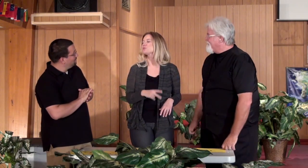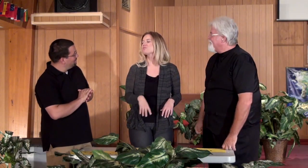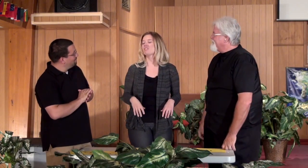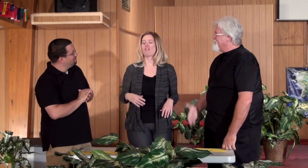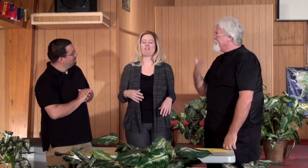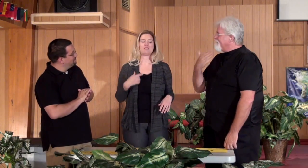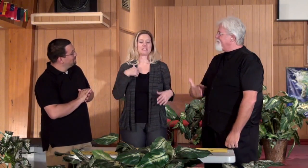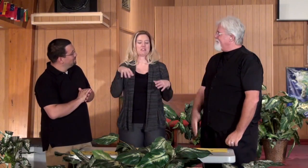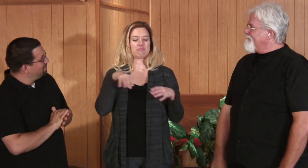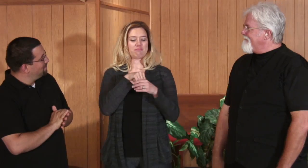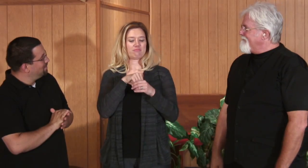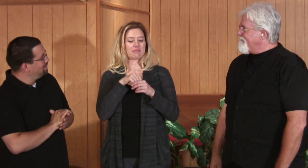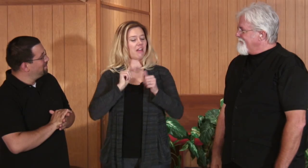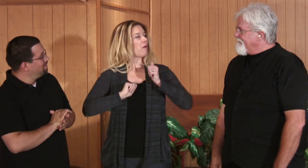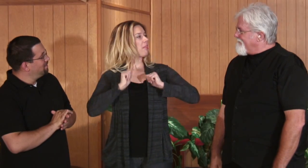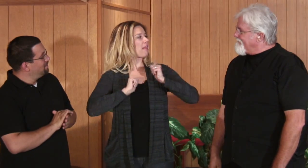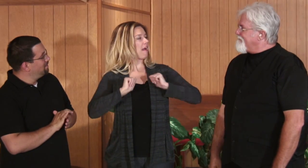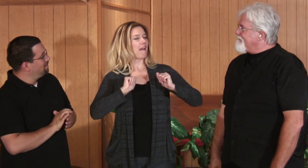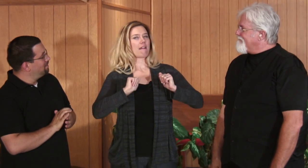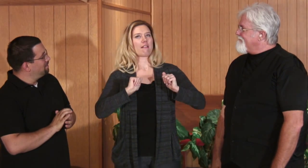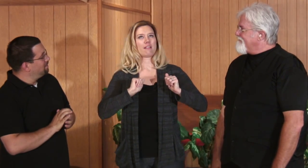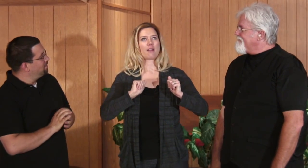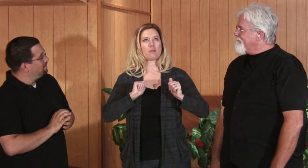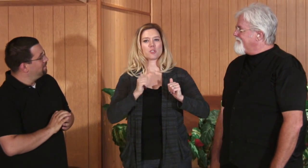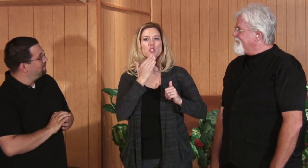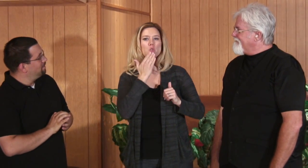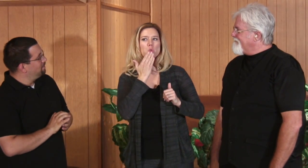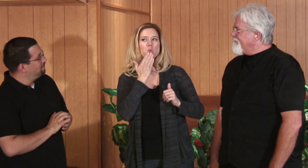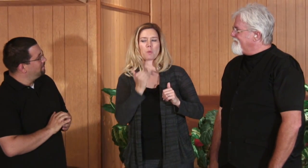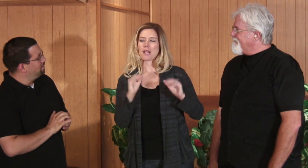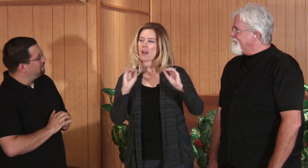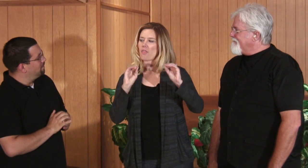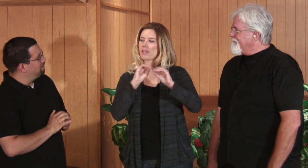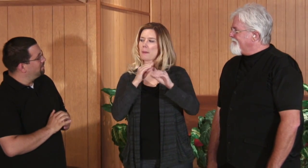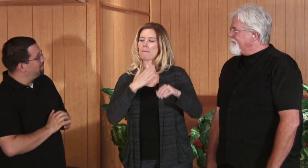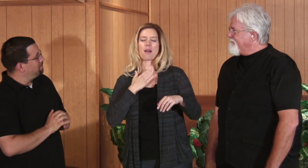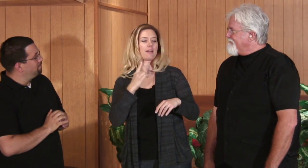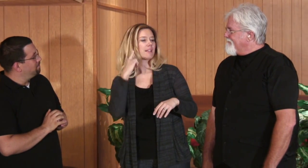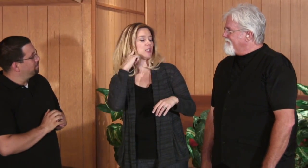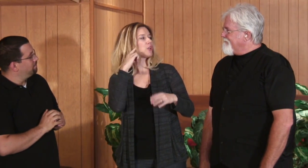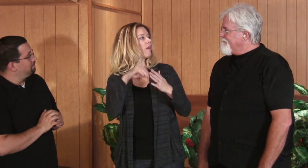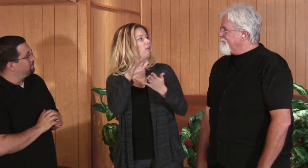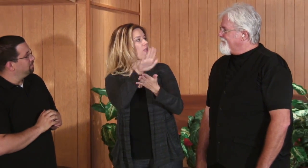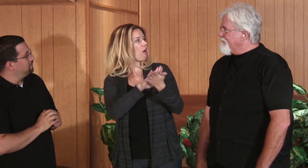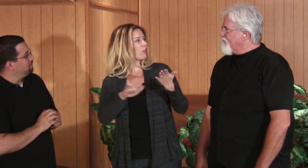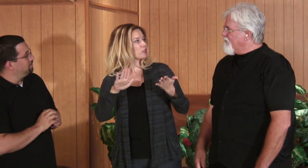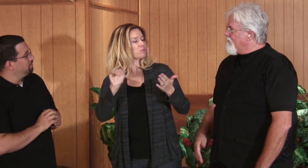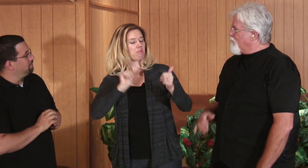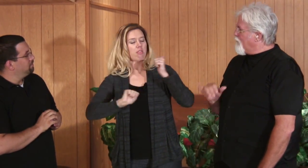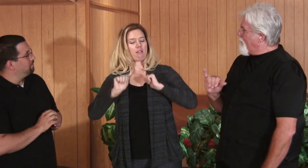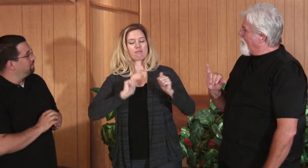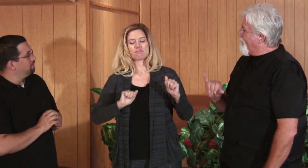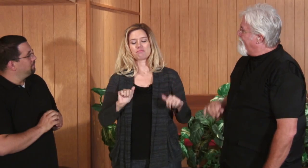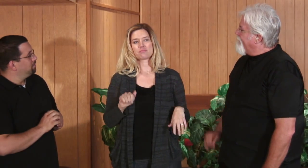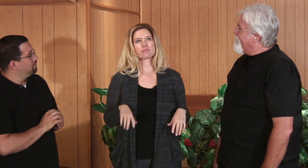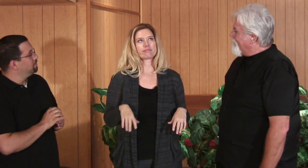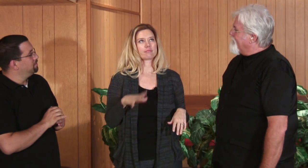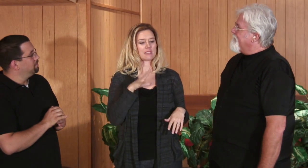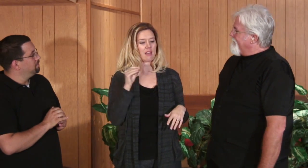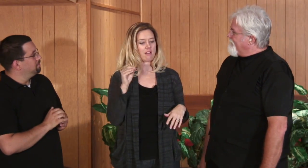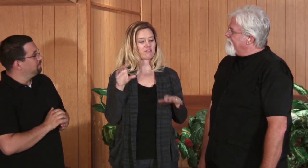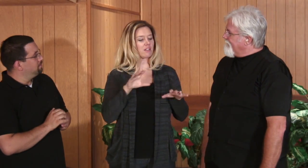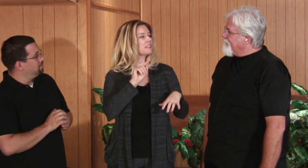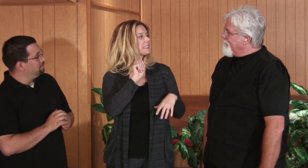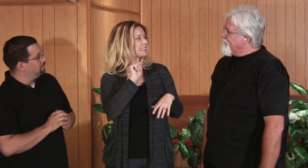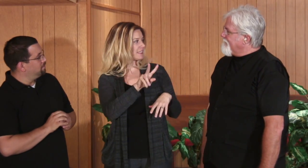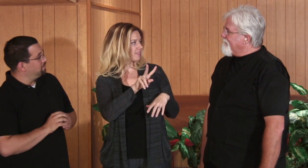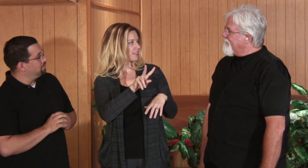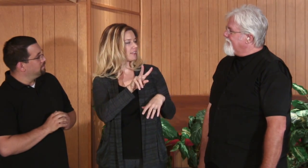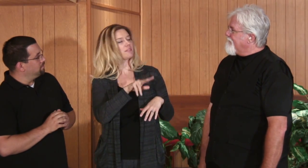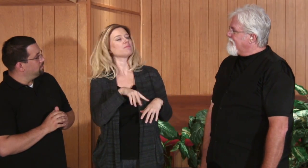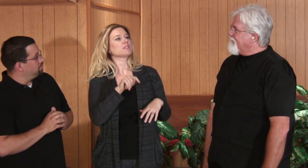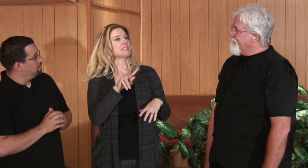you guys. I was in a play called Sweet Nothings In My Ear in college. And I've done some TV